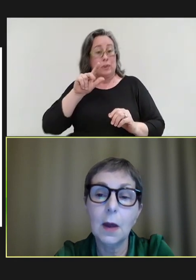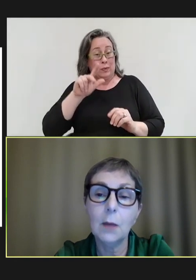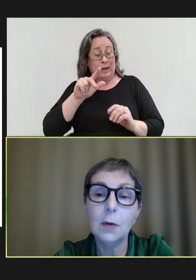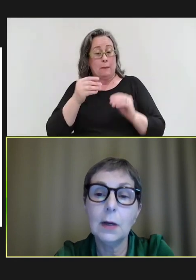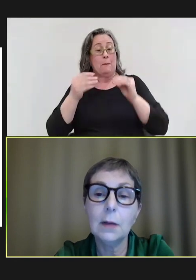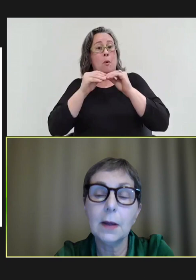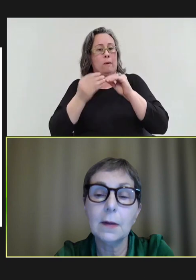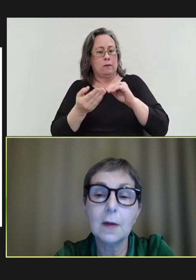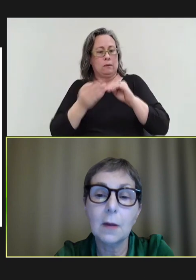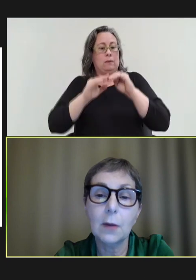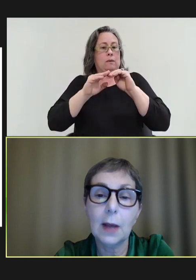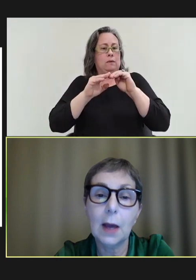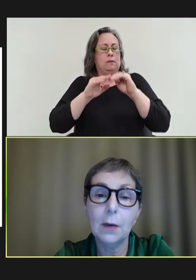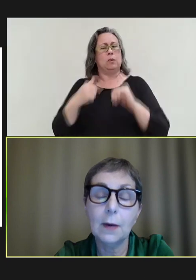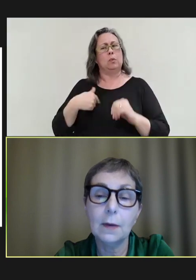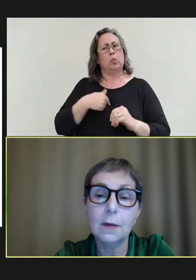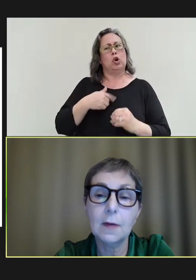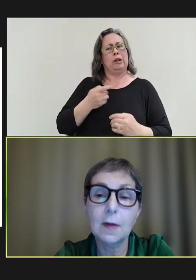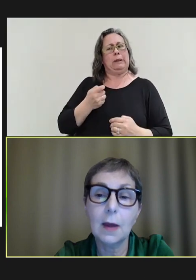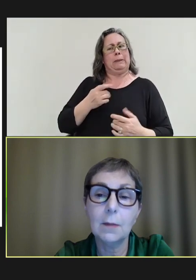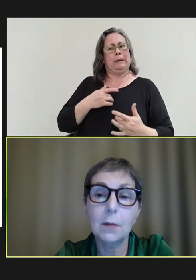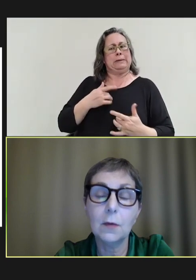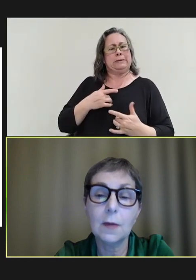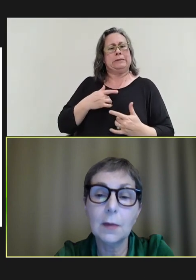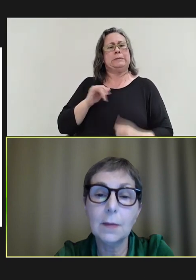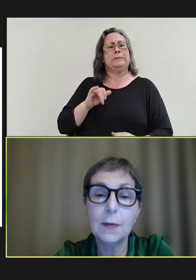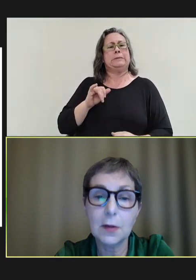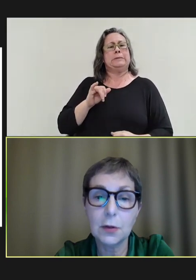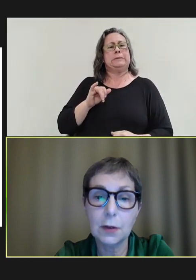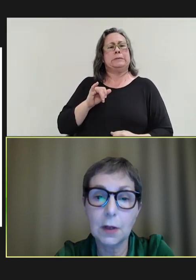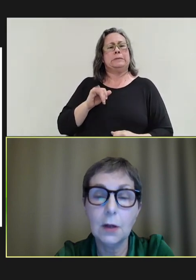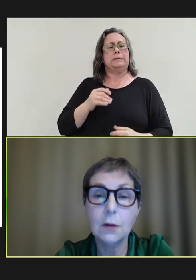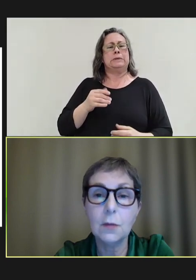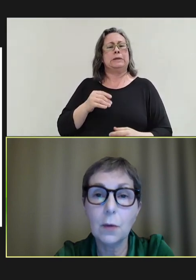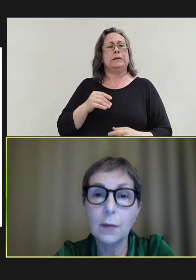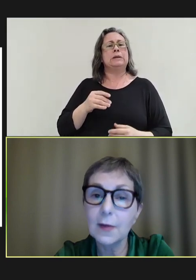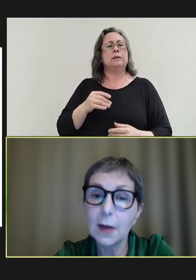And we're a little bit concerned. We're now in the same or similar position to what we see